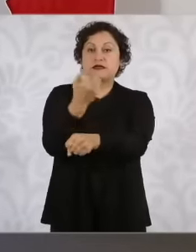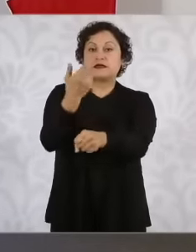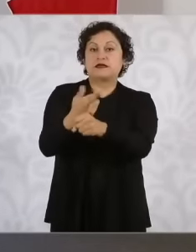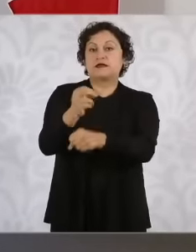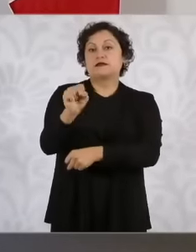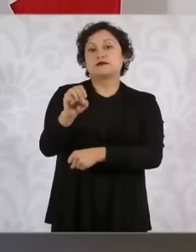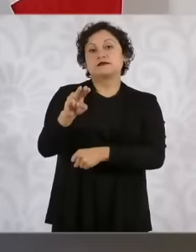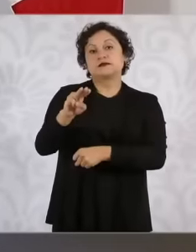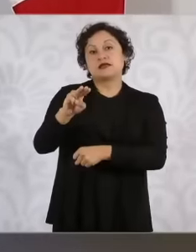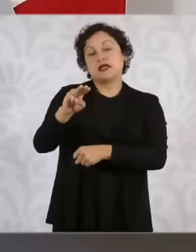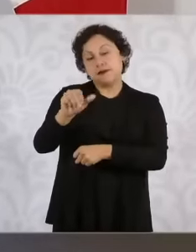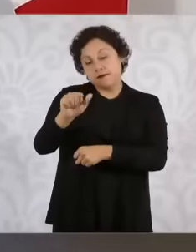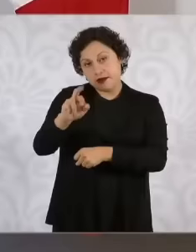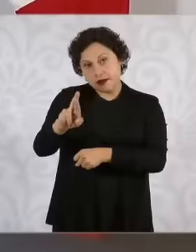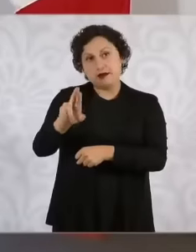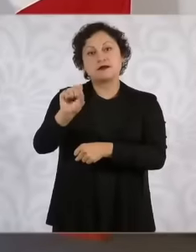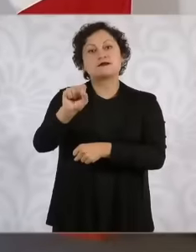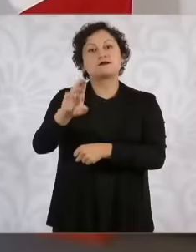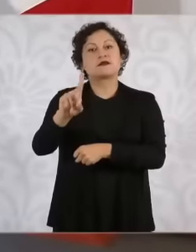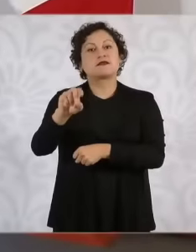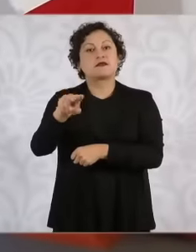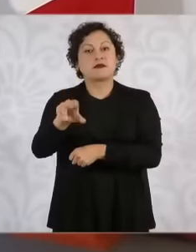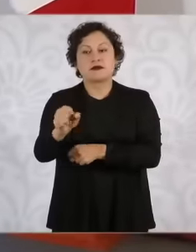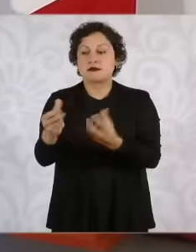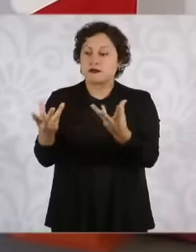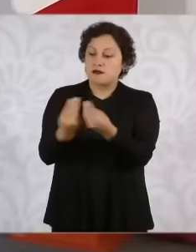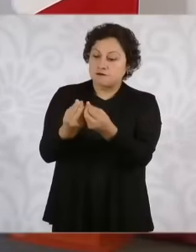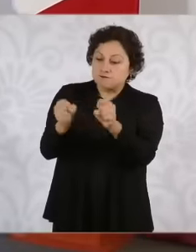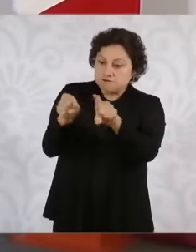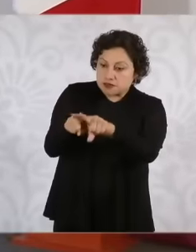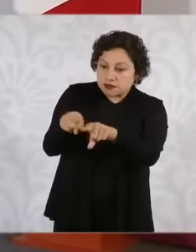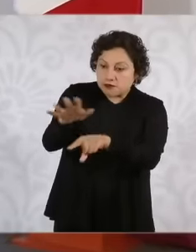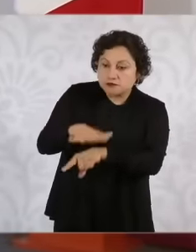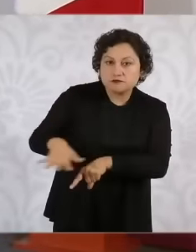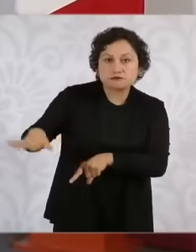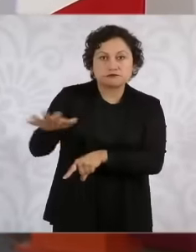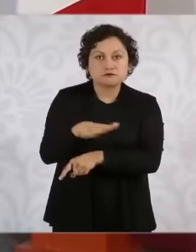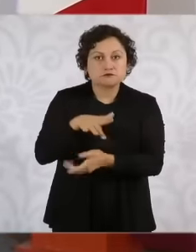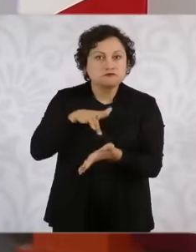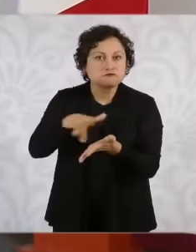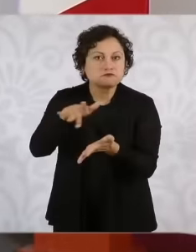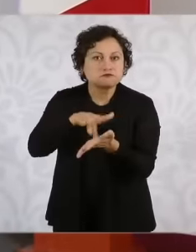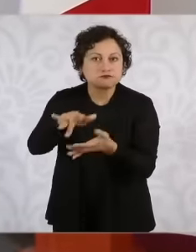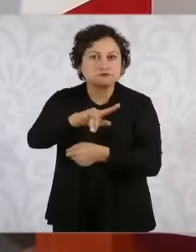collaboration in different areas where intelligence and research is required.